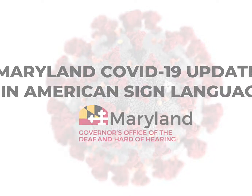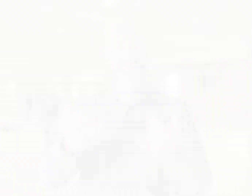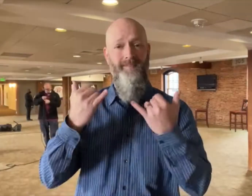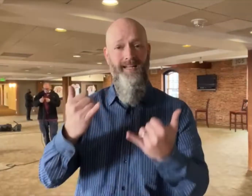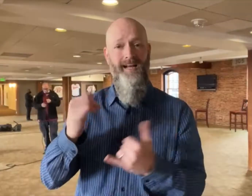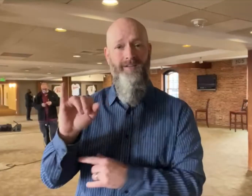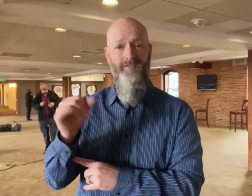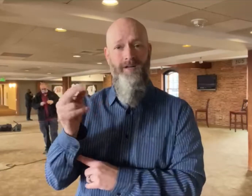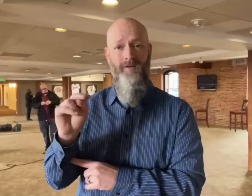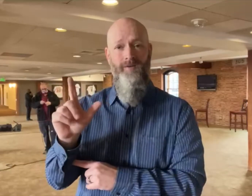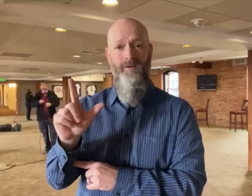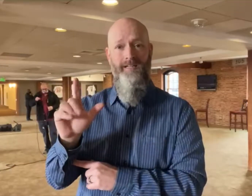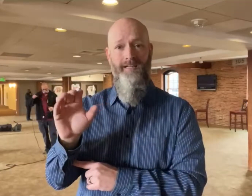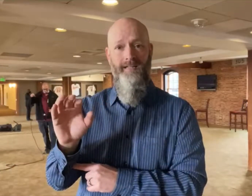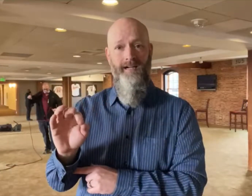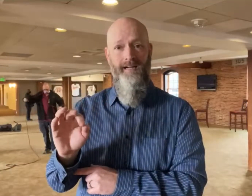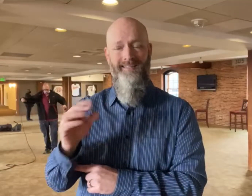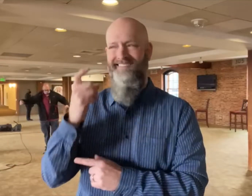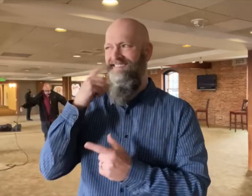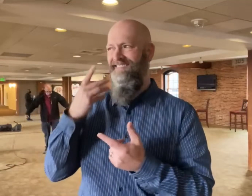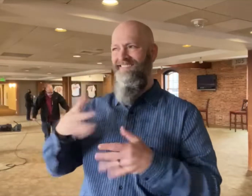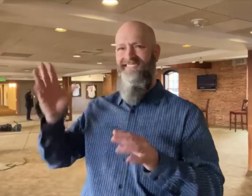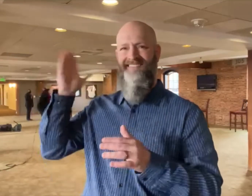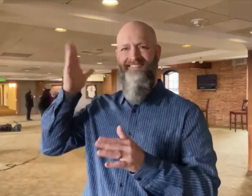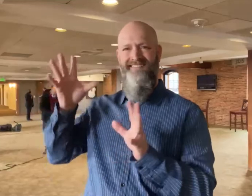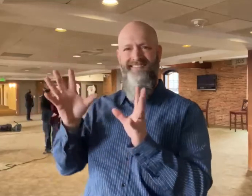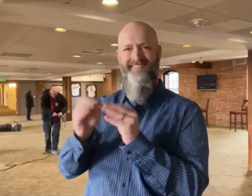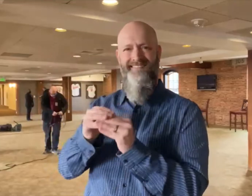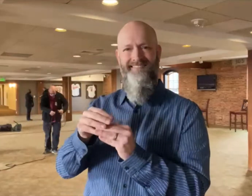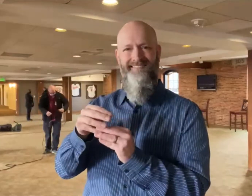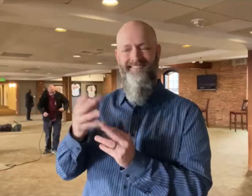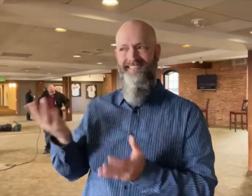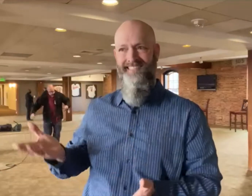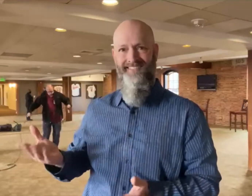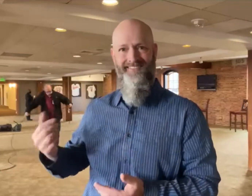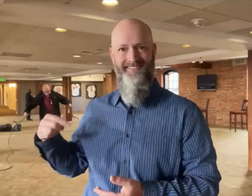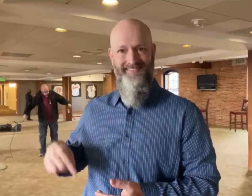Today is January 29, 2021. This morning, Governor Hogan provided a press conference.